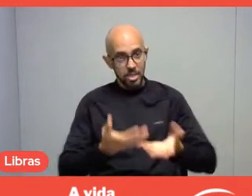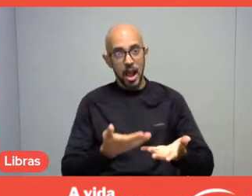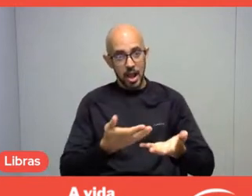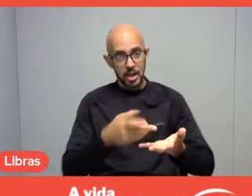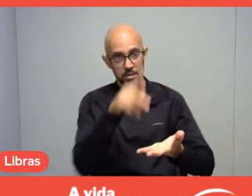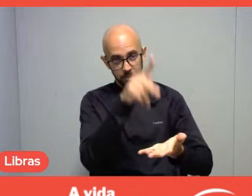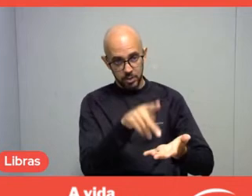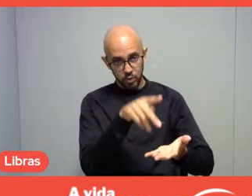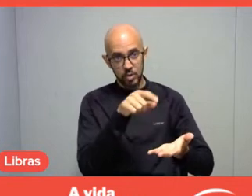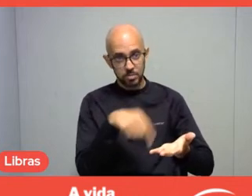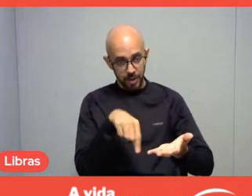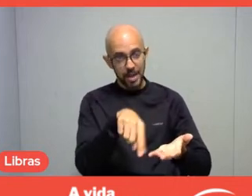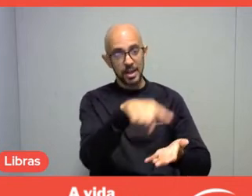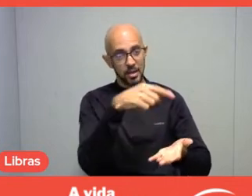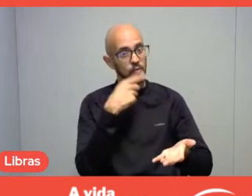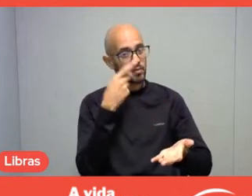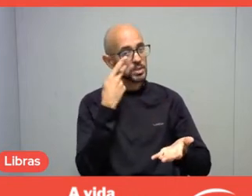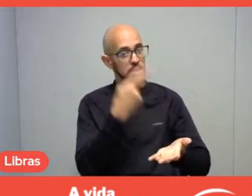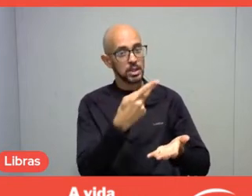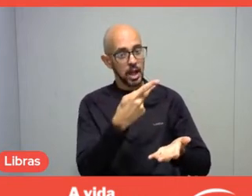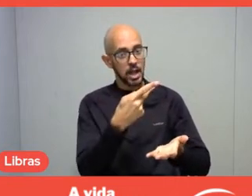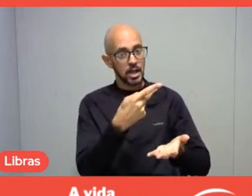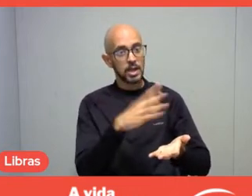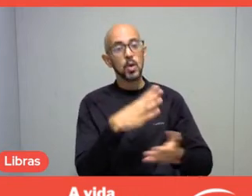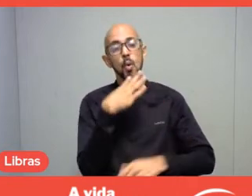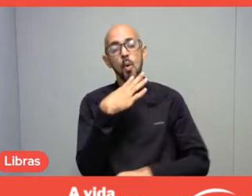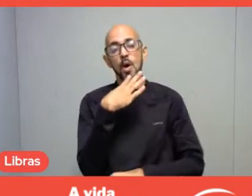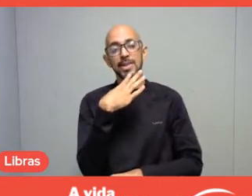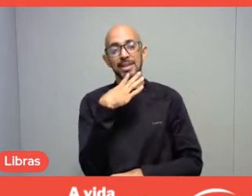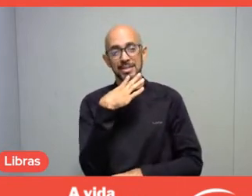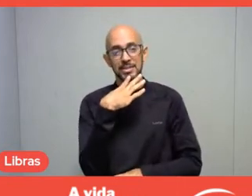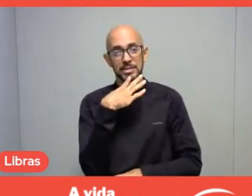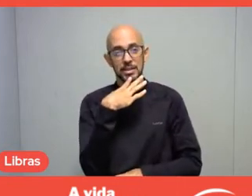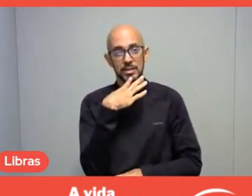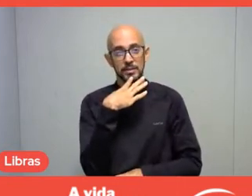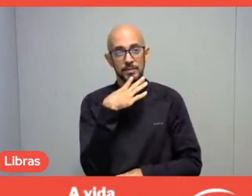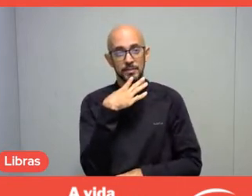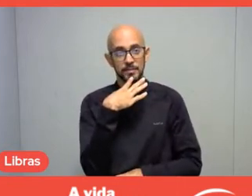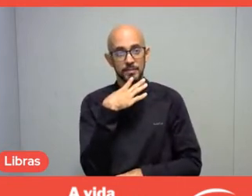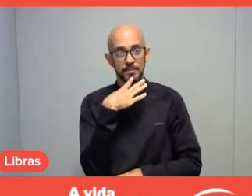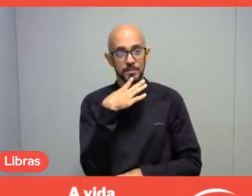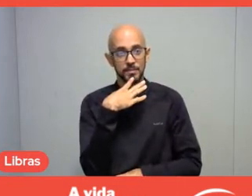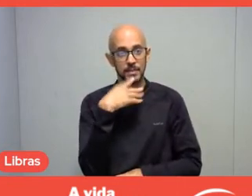and people know the other people involved with the movement,